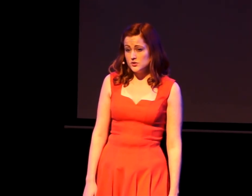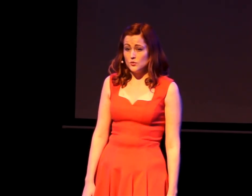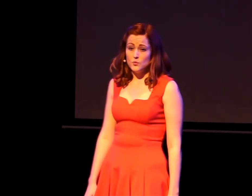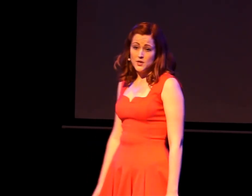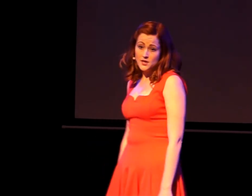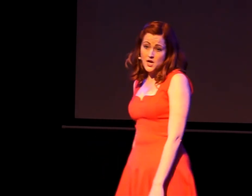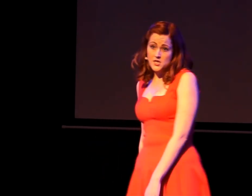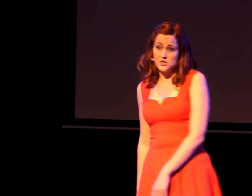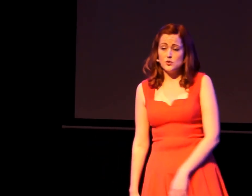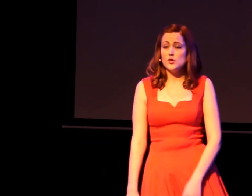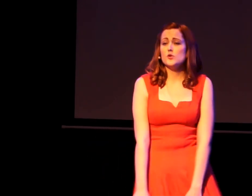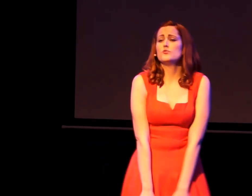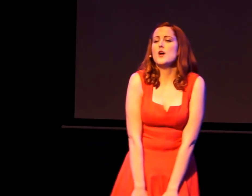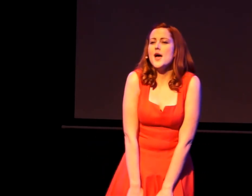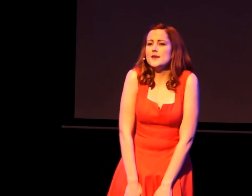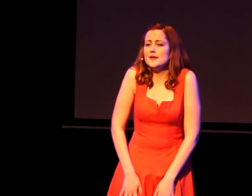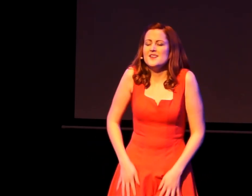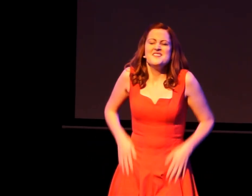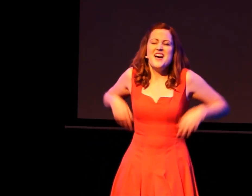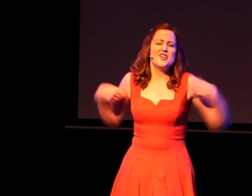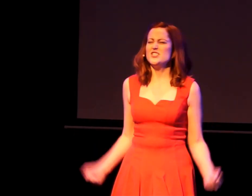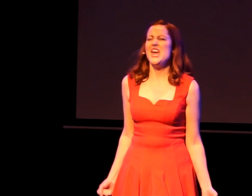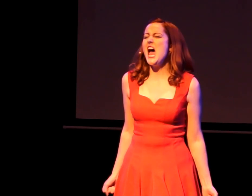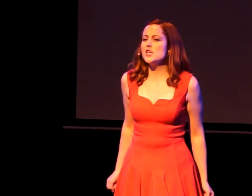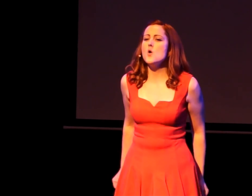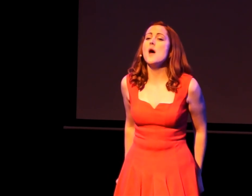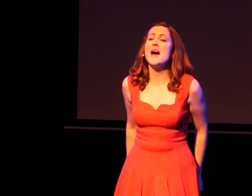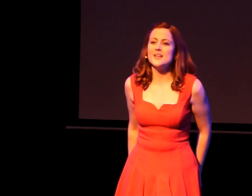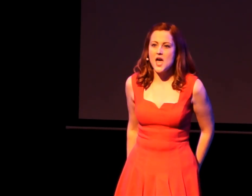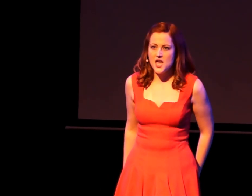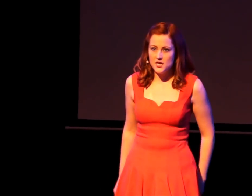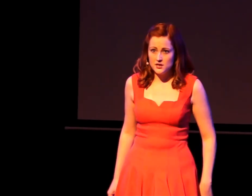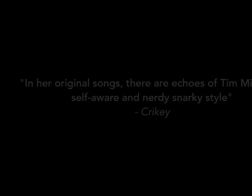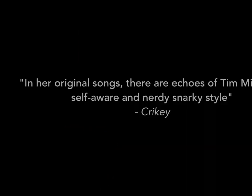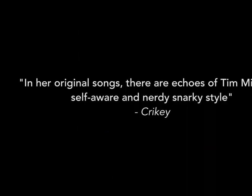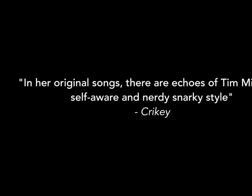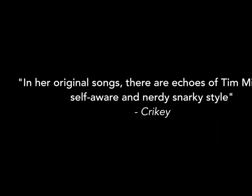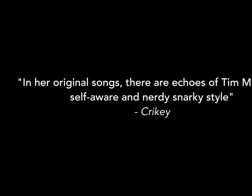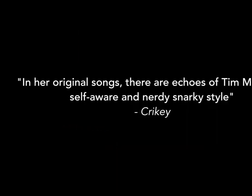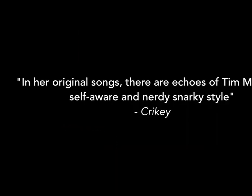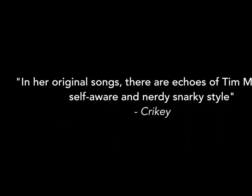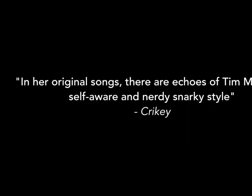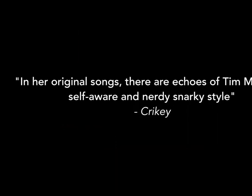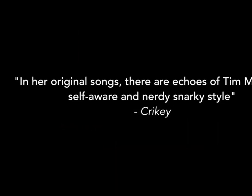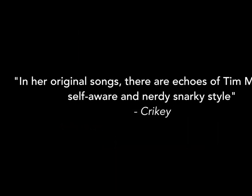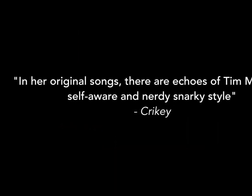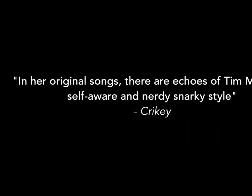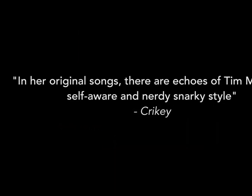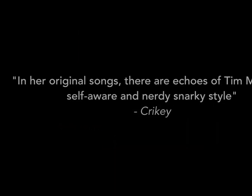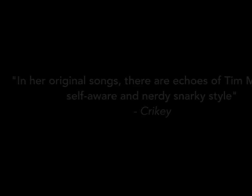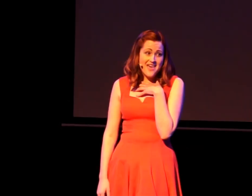so when I saw your writing, I could tell you were my guy. I just know you'd never say